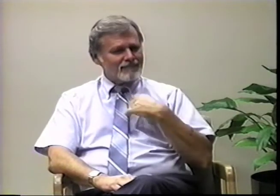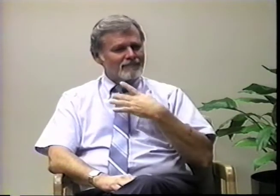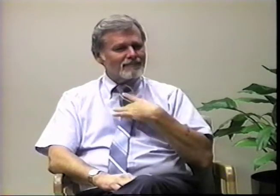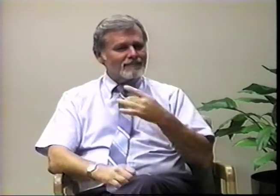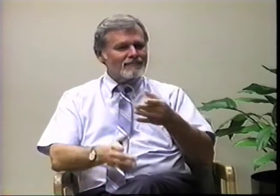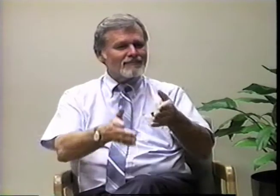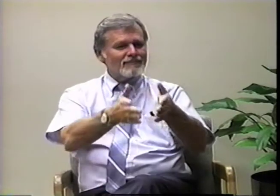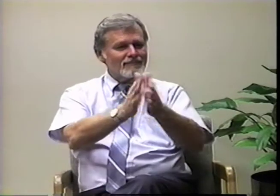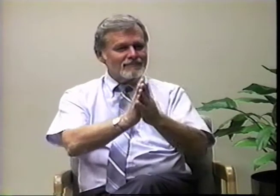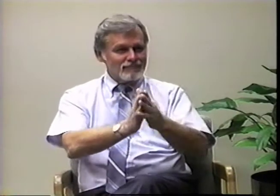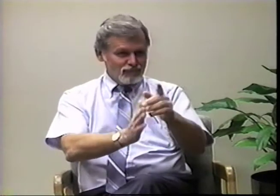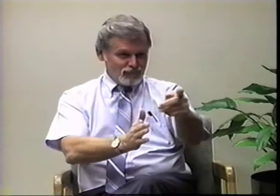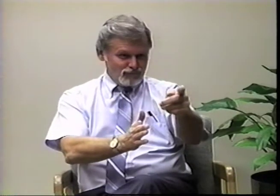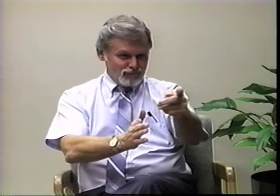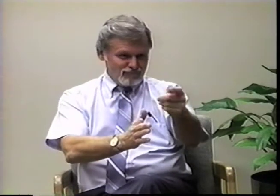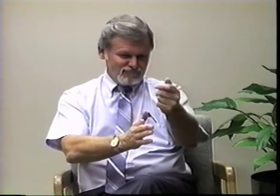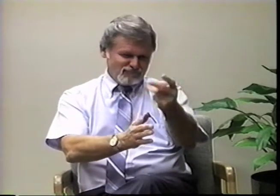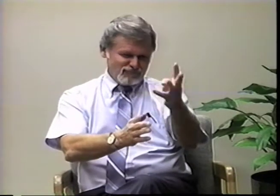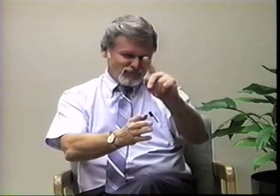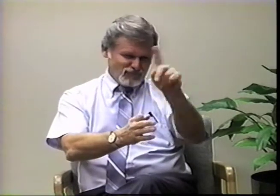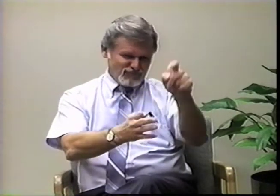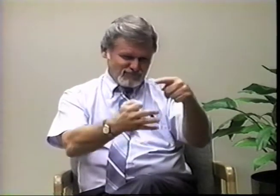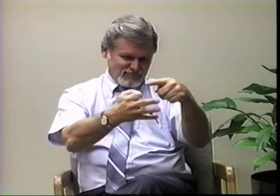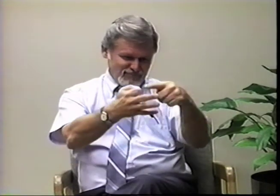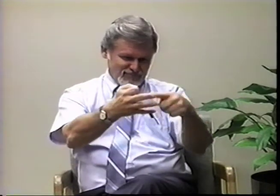Kimberly, I'd like to ask you a few questions.